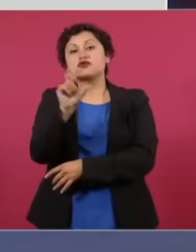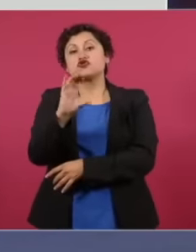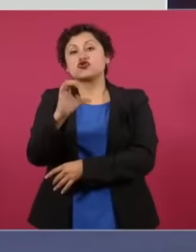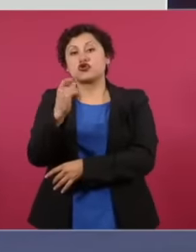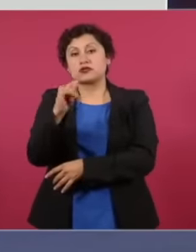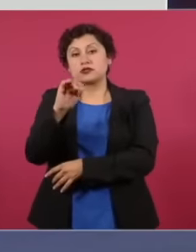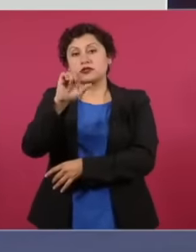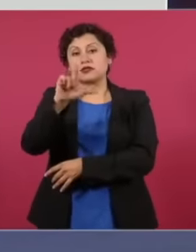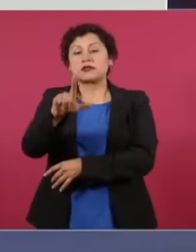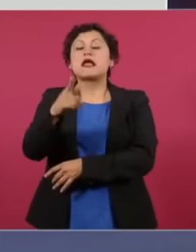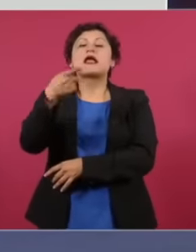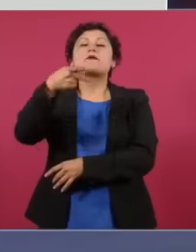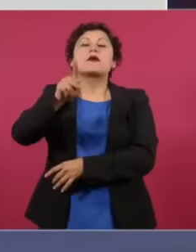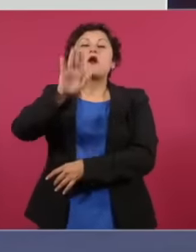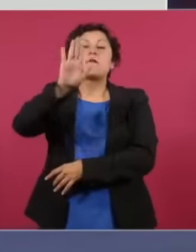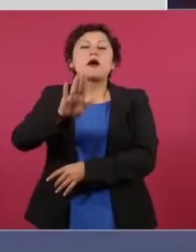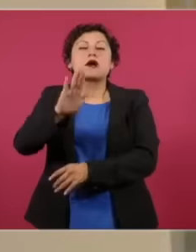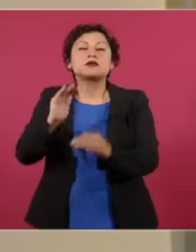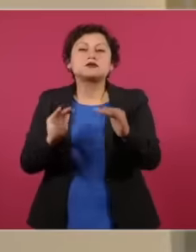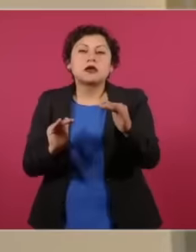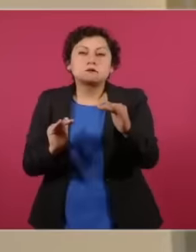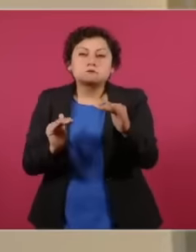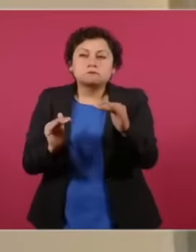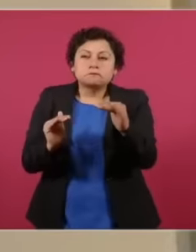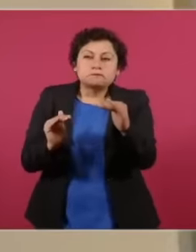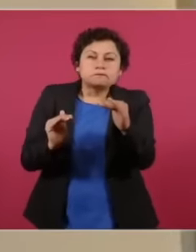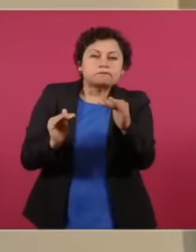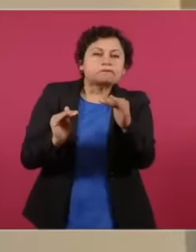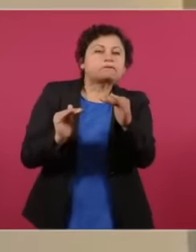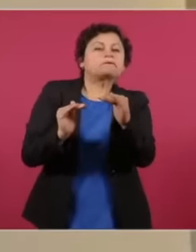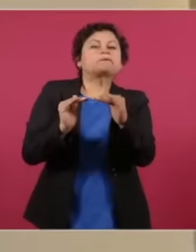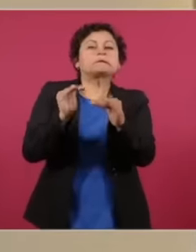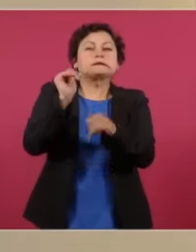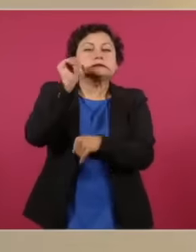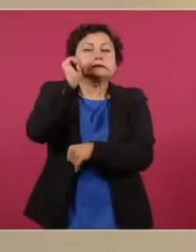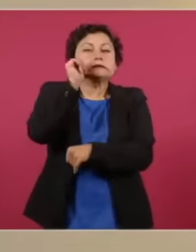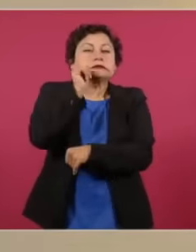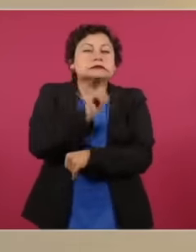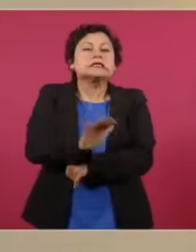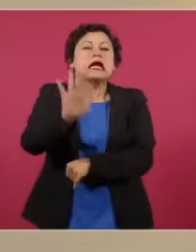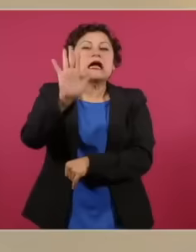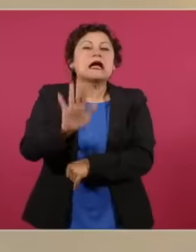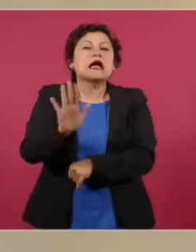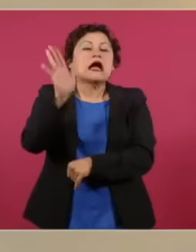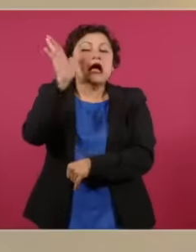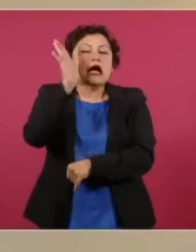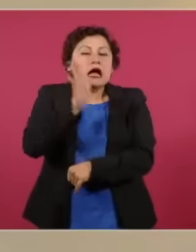tie by a single pollster